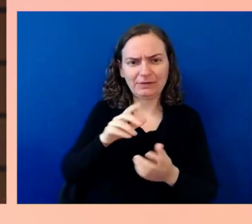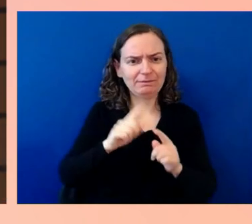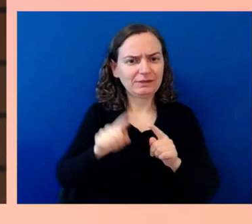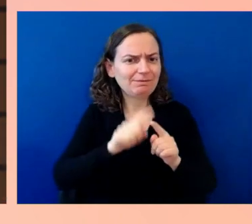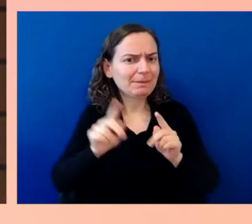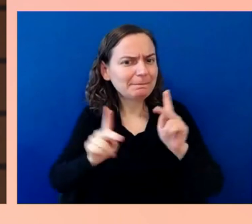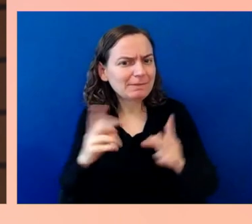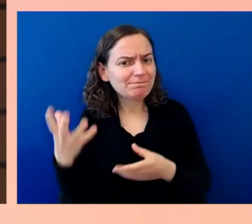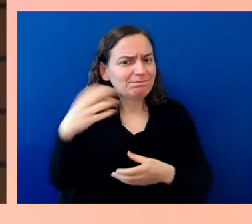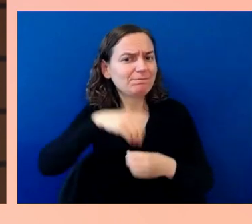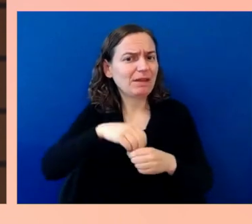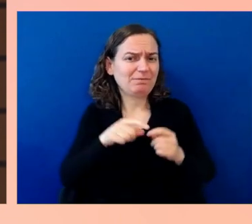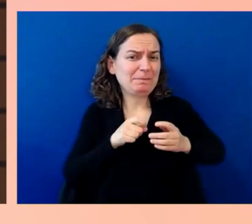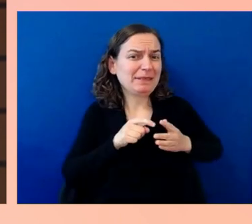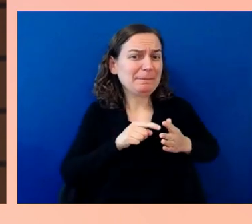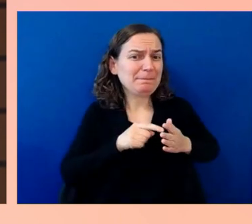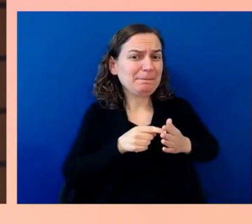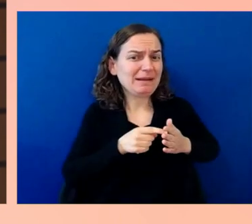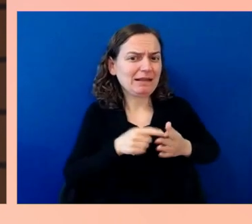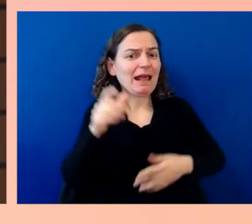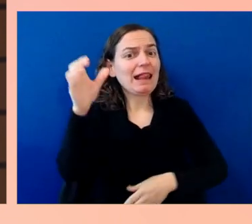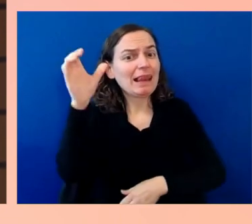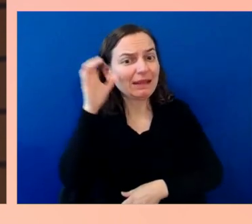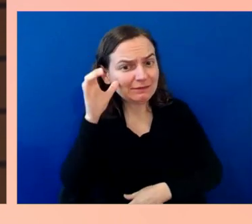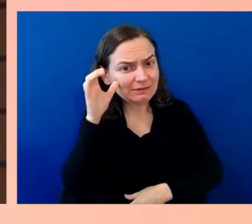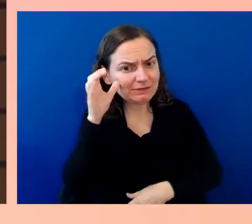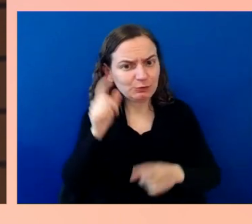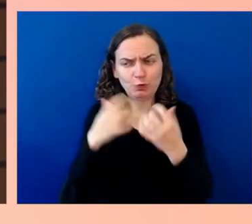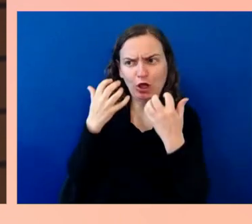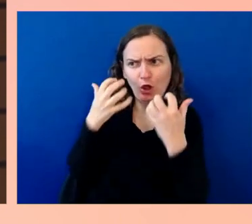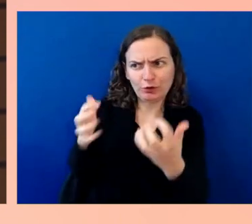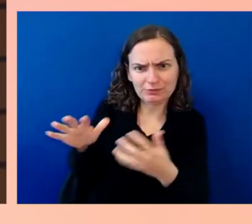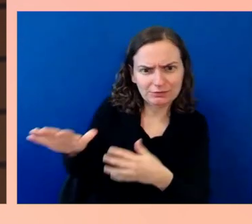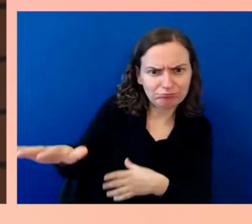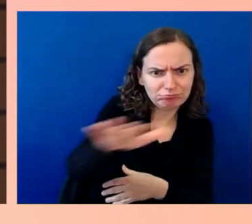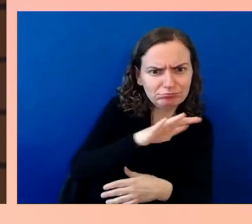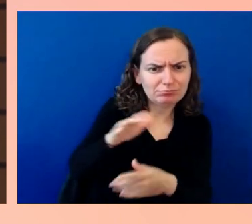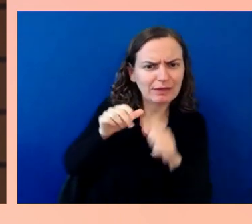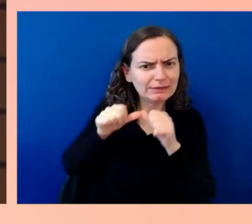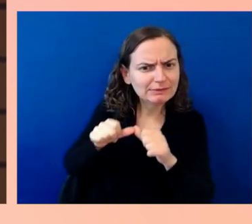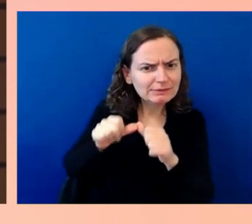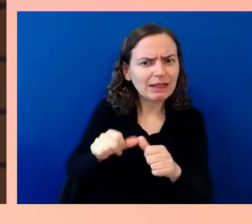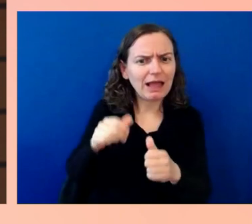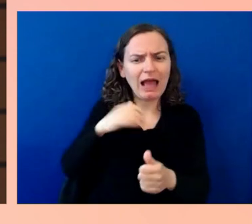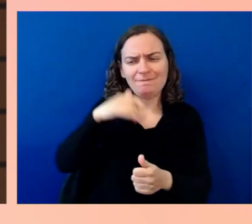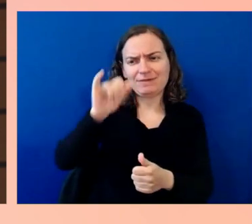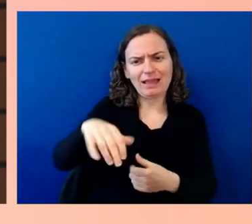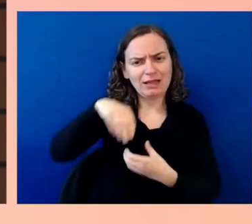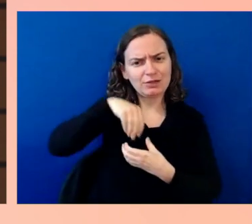the internal strength to say, "Yep, blew that one. What do we need to do to get better?"